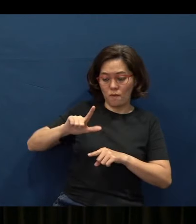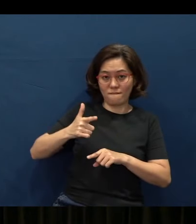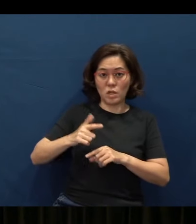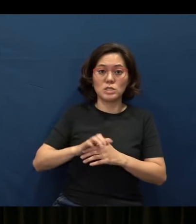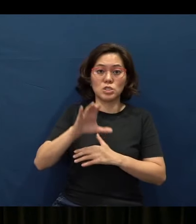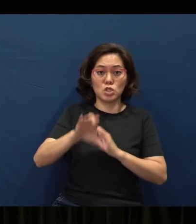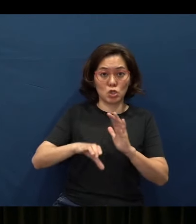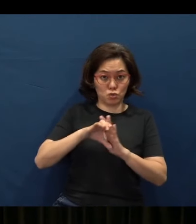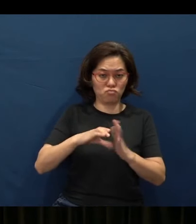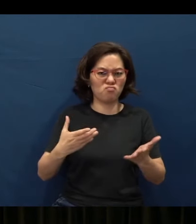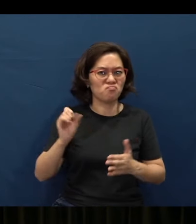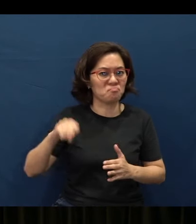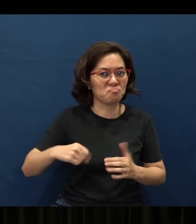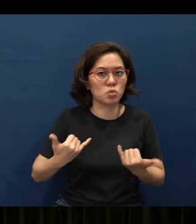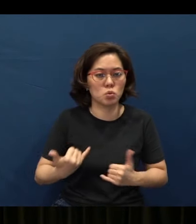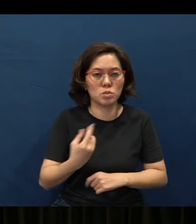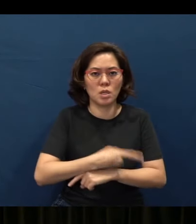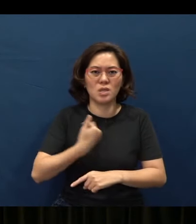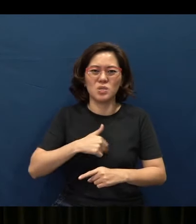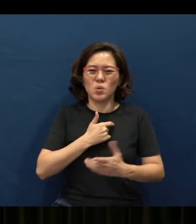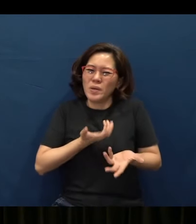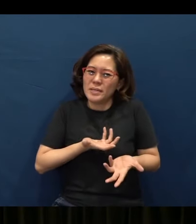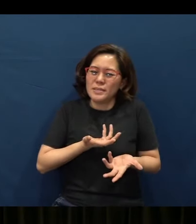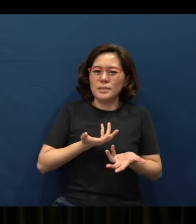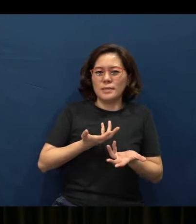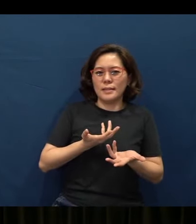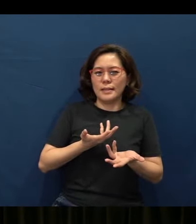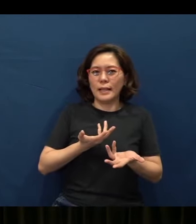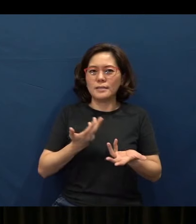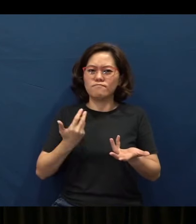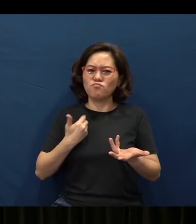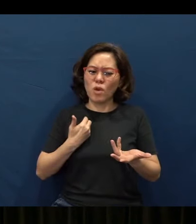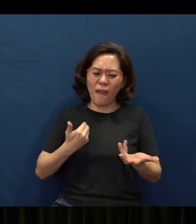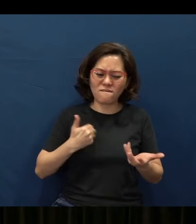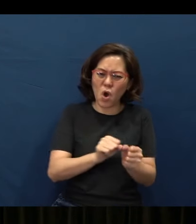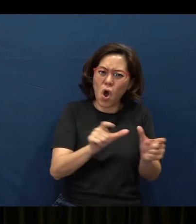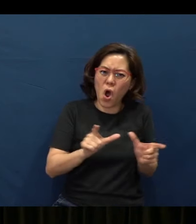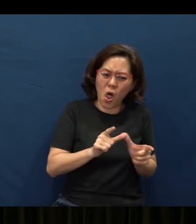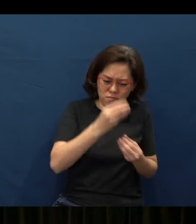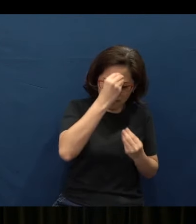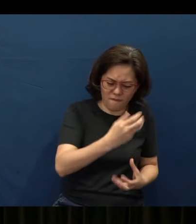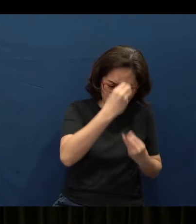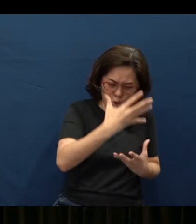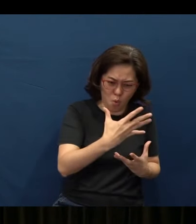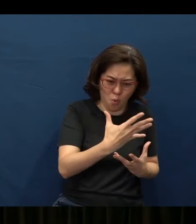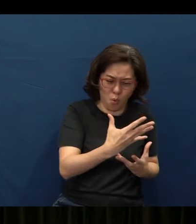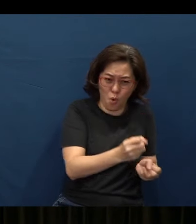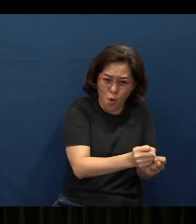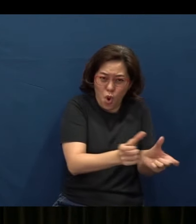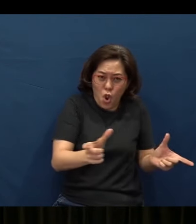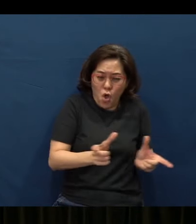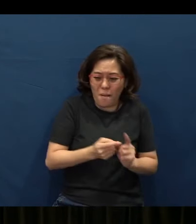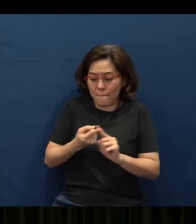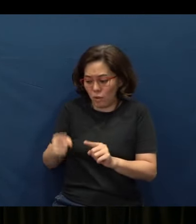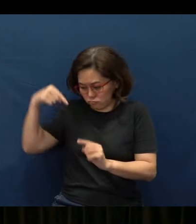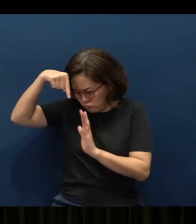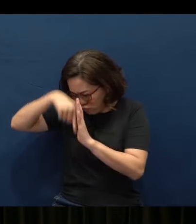Indeed, today, we tend to be long on information, but short on insights.